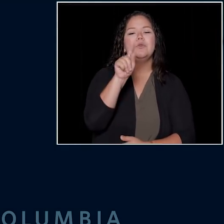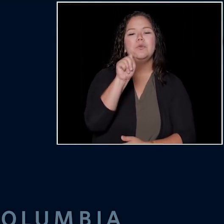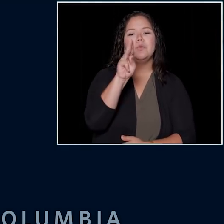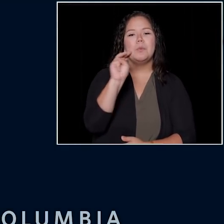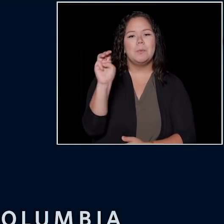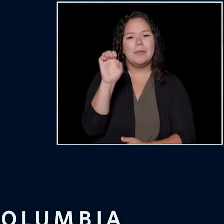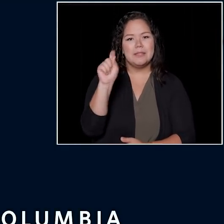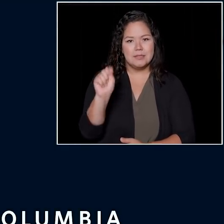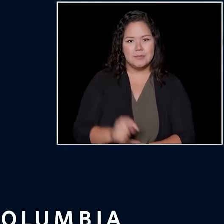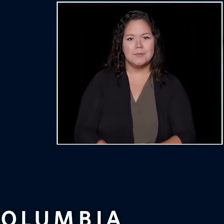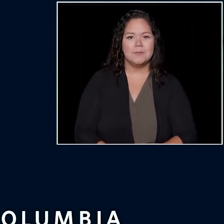Tuum Est.